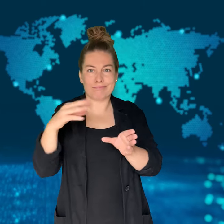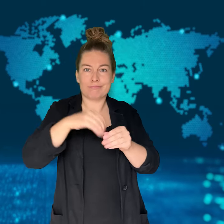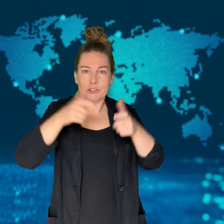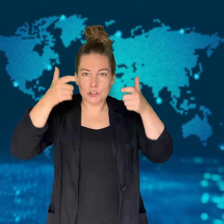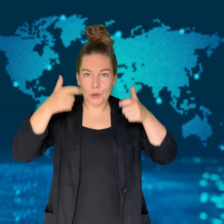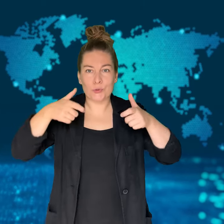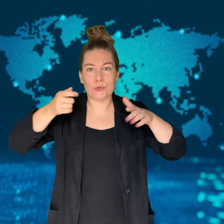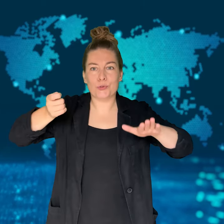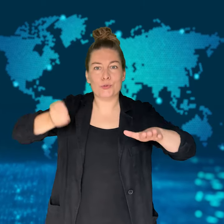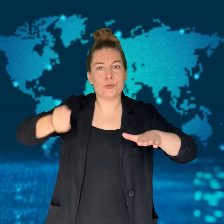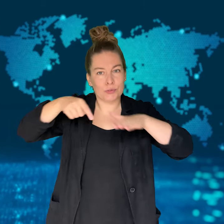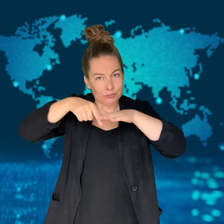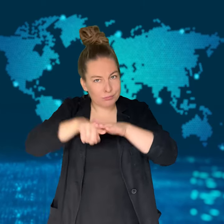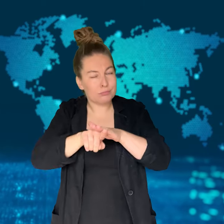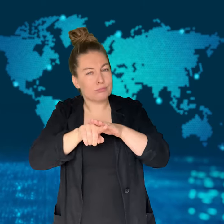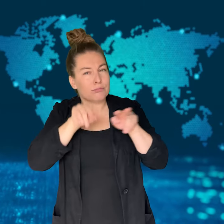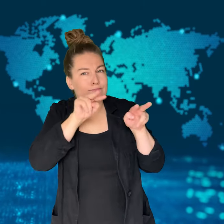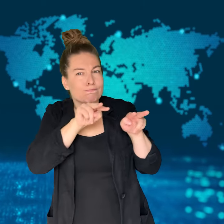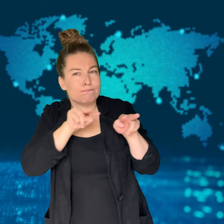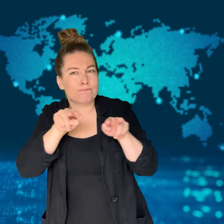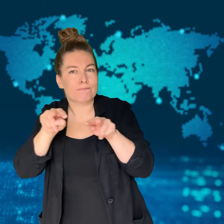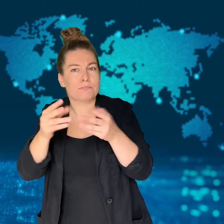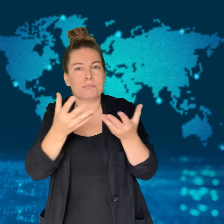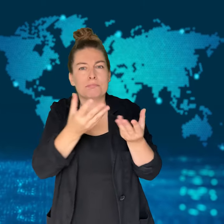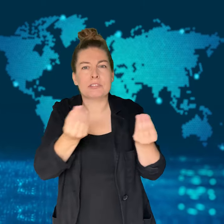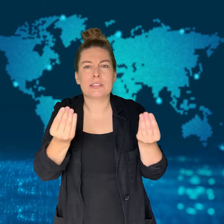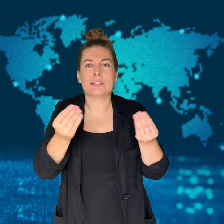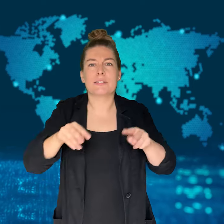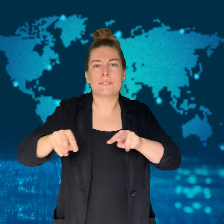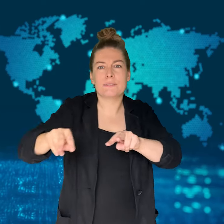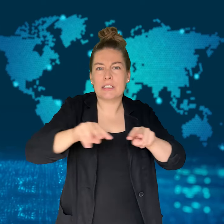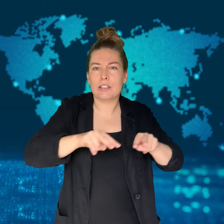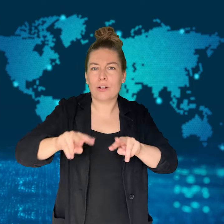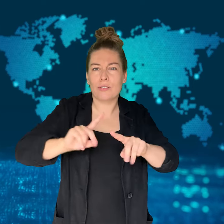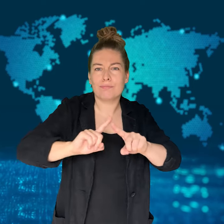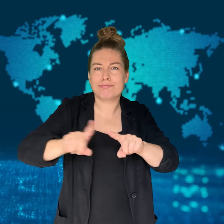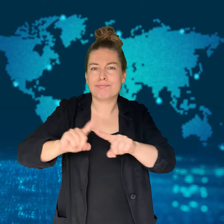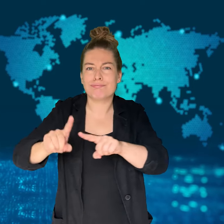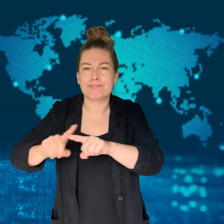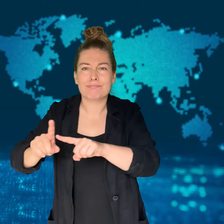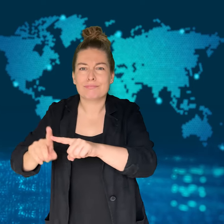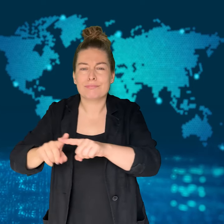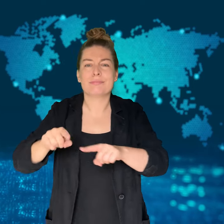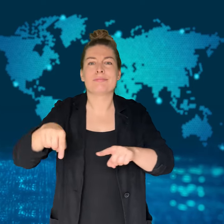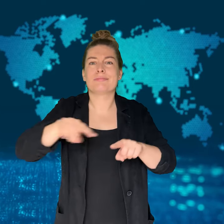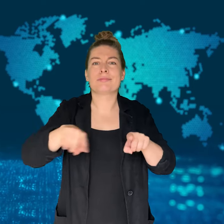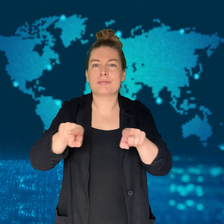the abuse and examined the victims' medical records.